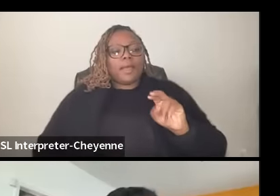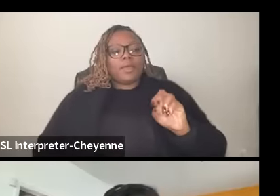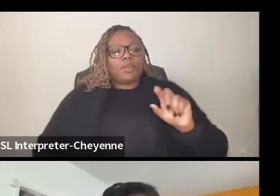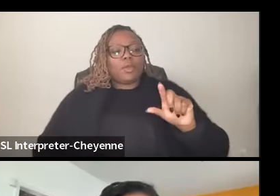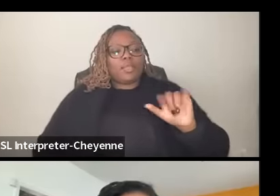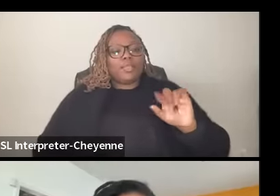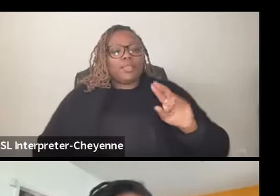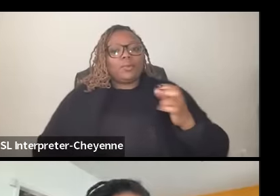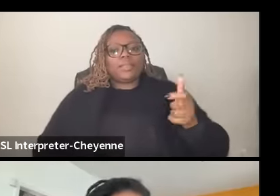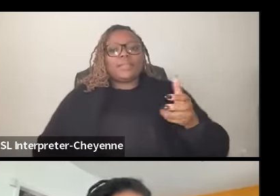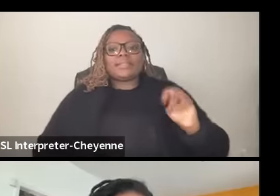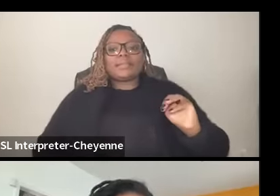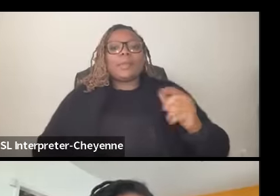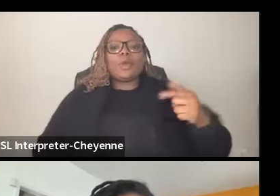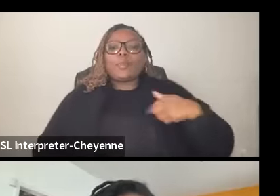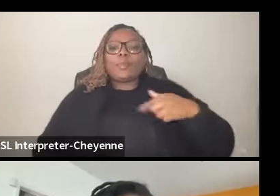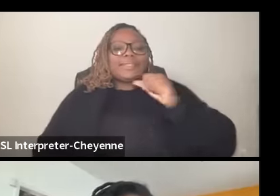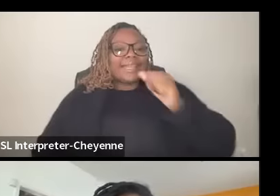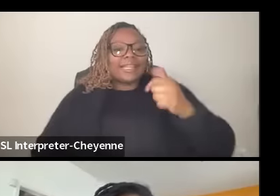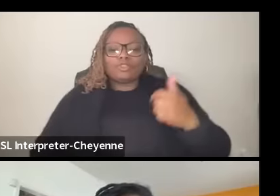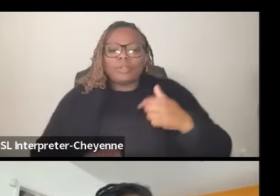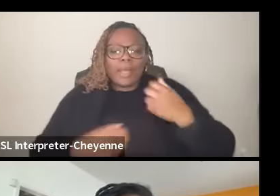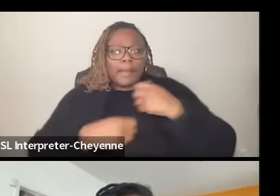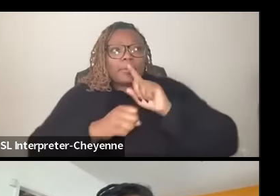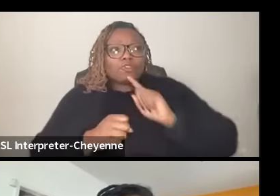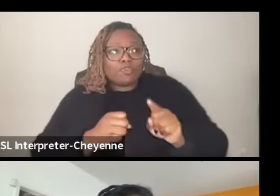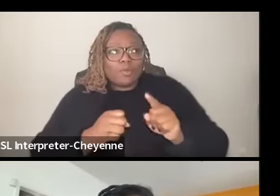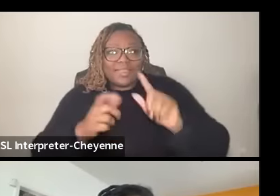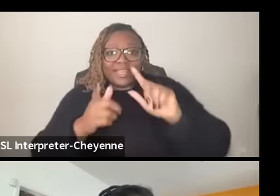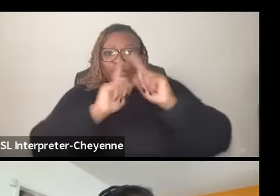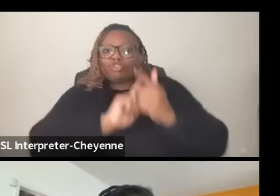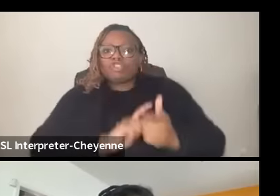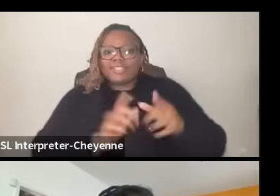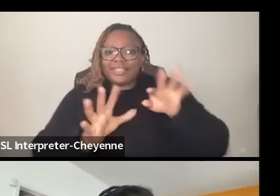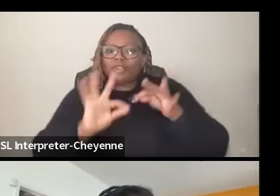often don't go the extra yard to make sure that there's translation so and the fact that there